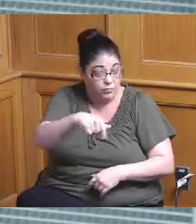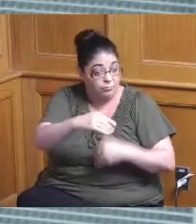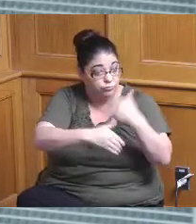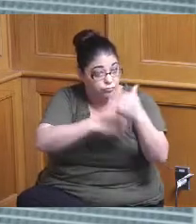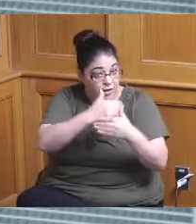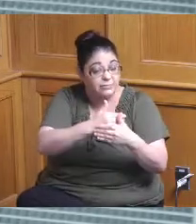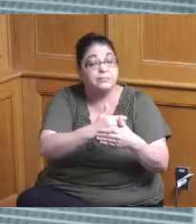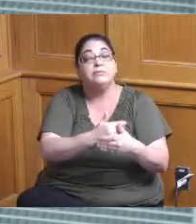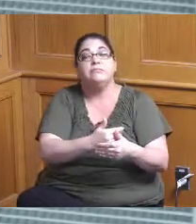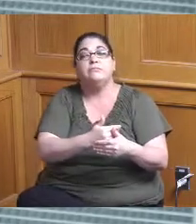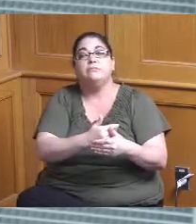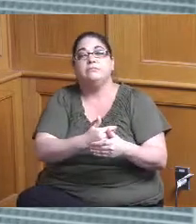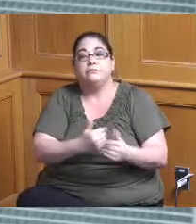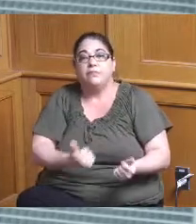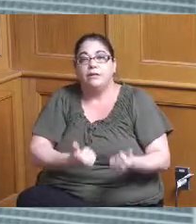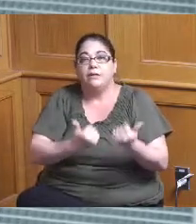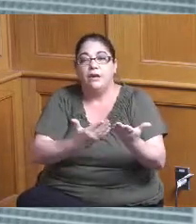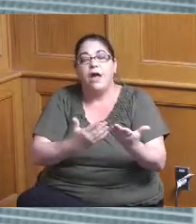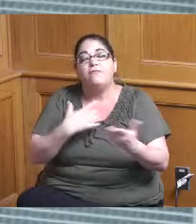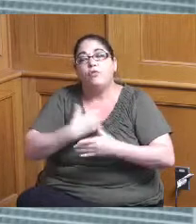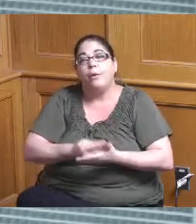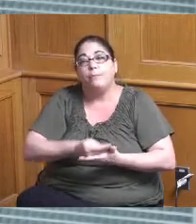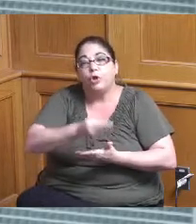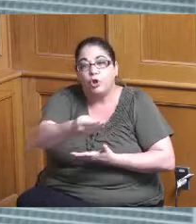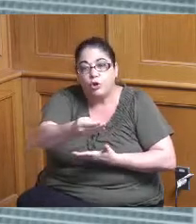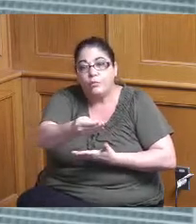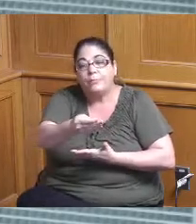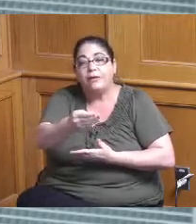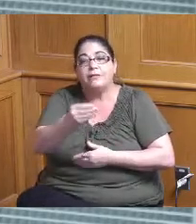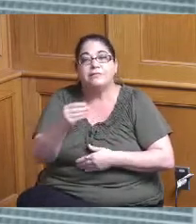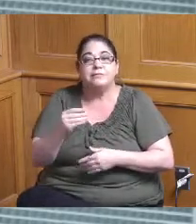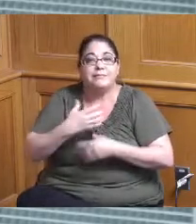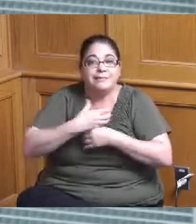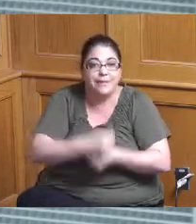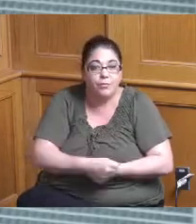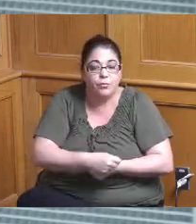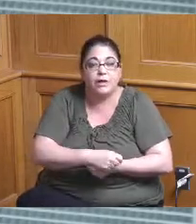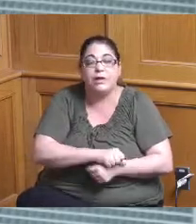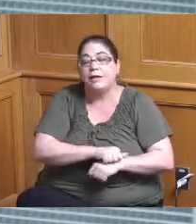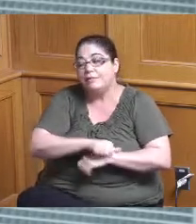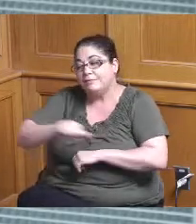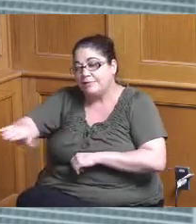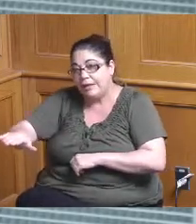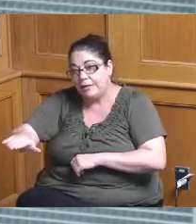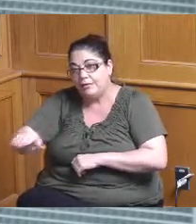you know put together a procurement summary that goes downtown and then they put out an RFQ I mean